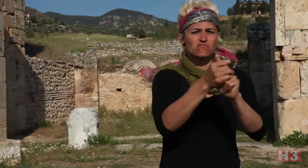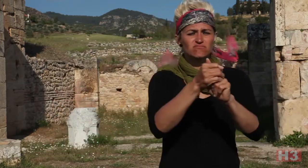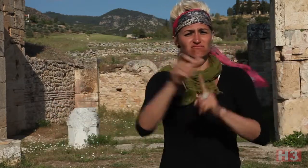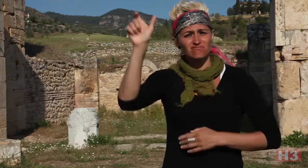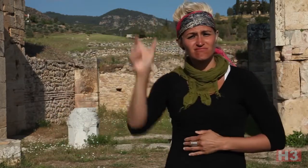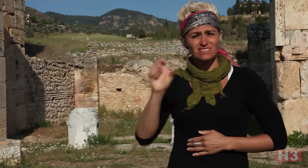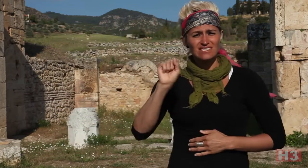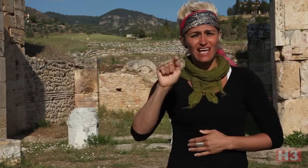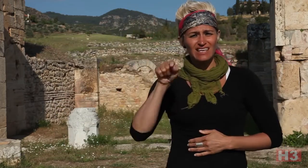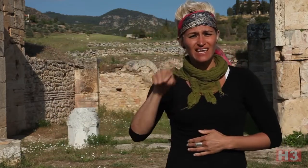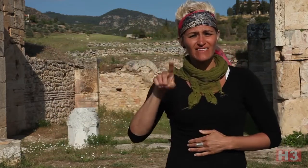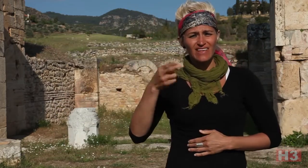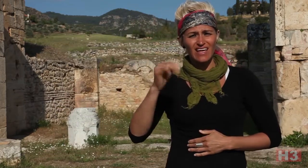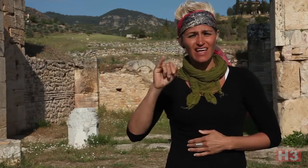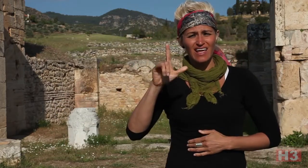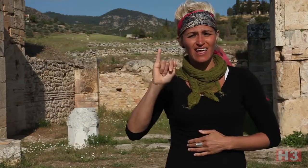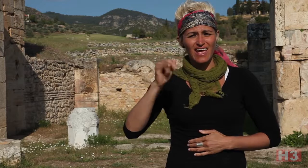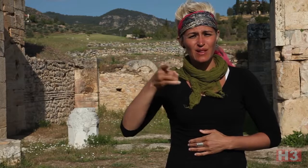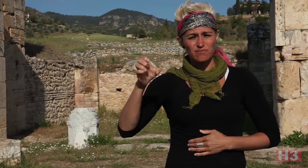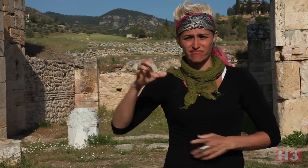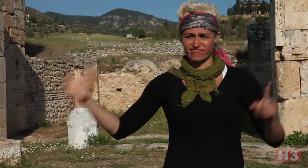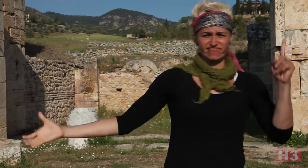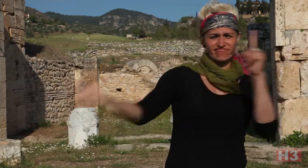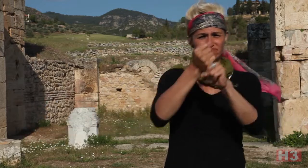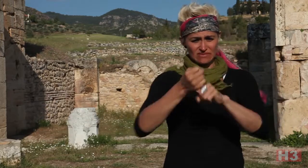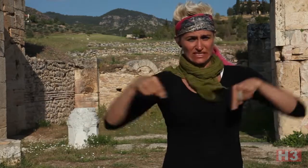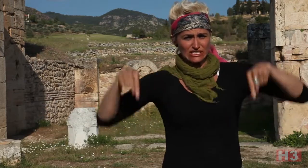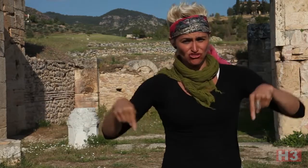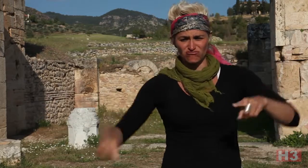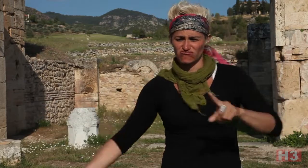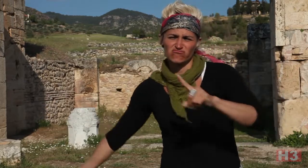He was captured on this site.